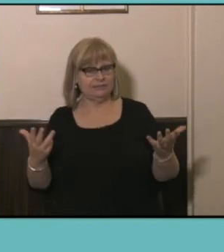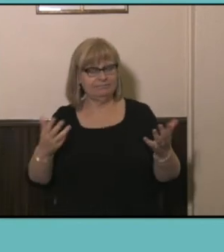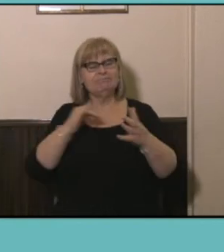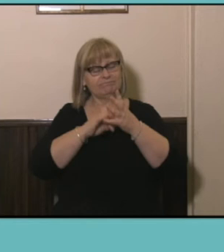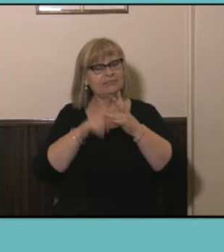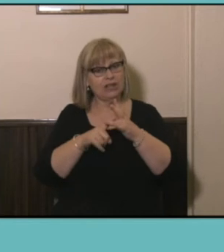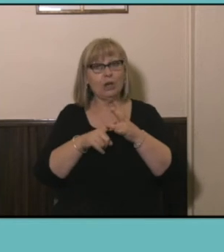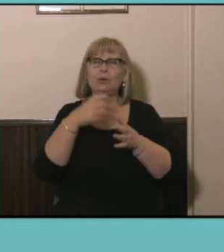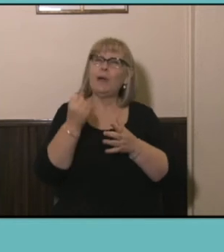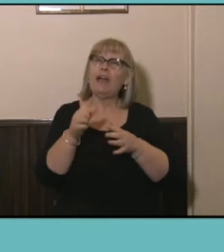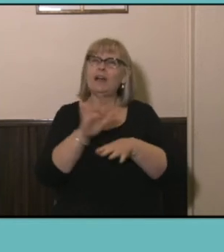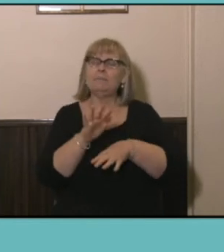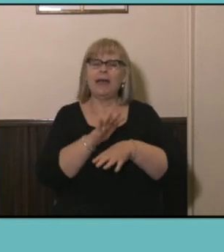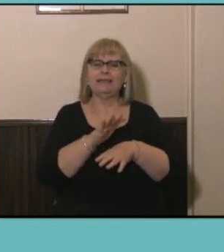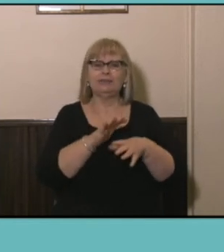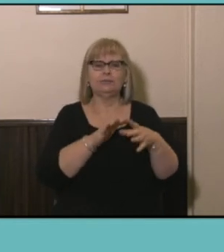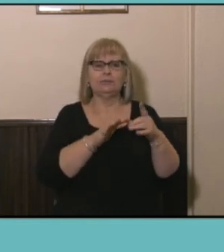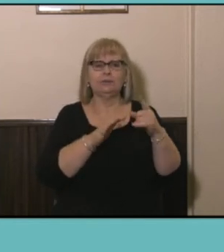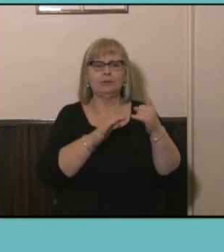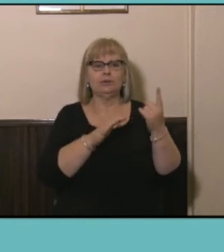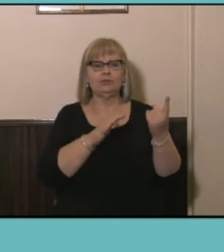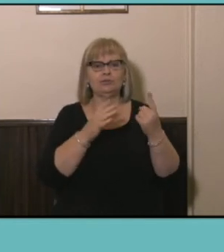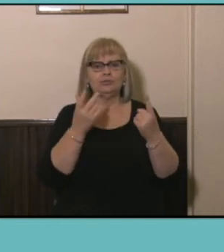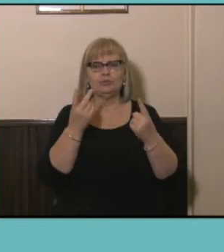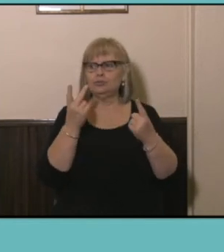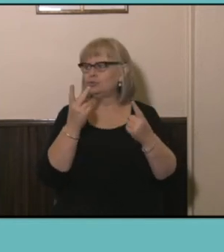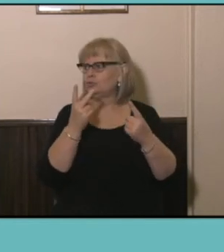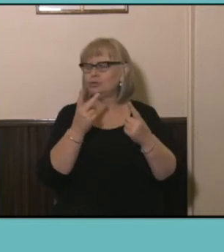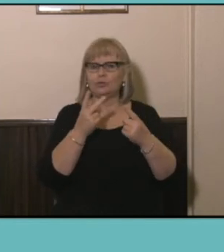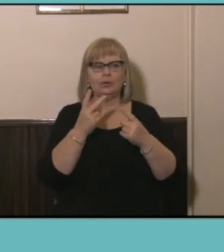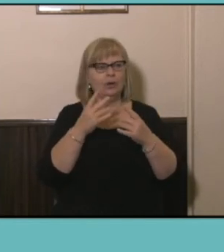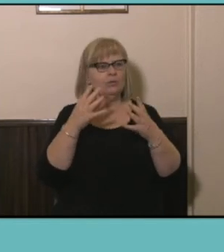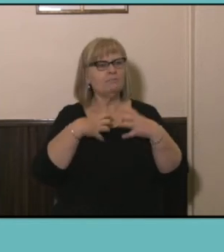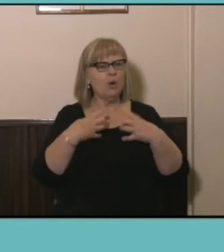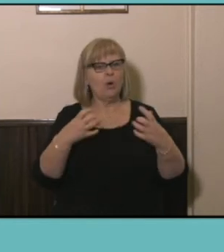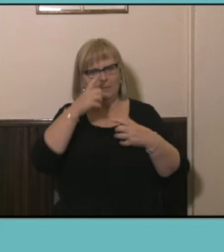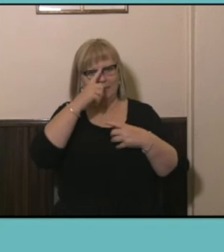you've got two Darwin's worth of people now with post-grad degrees, so I'm